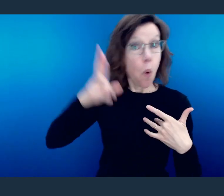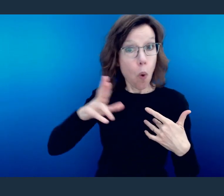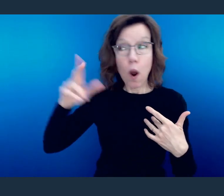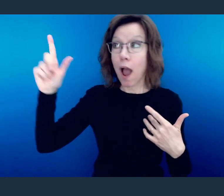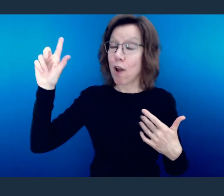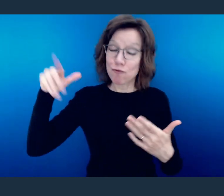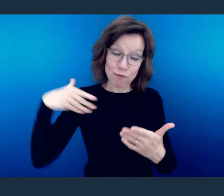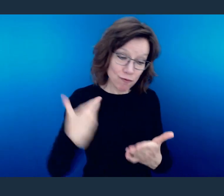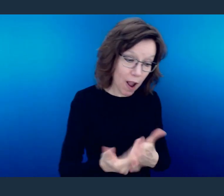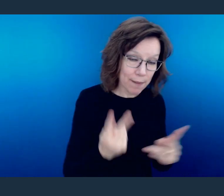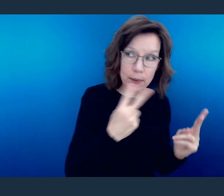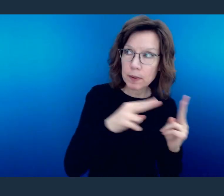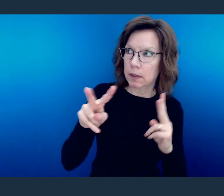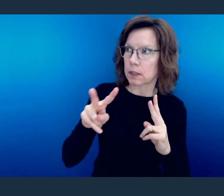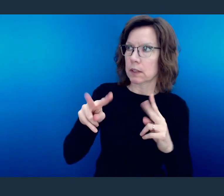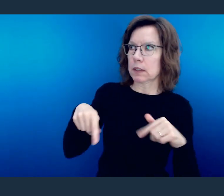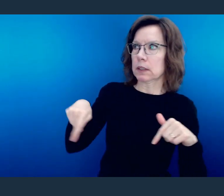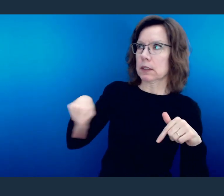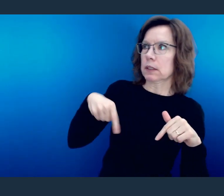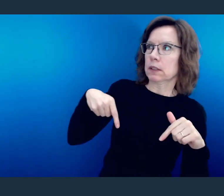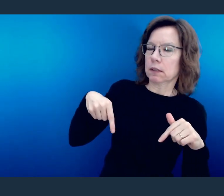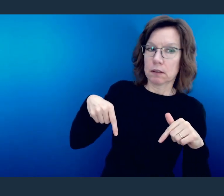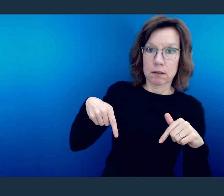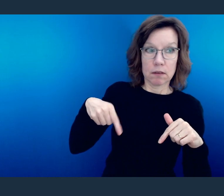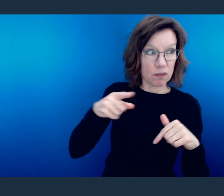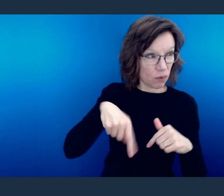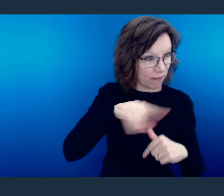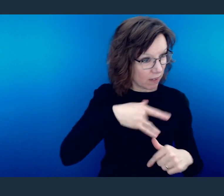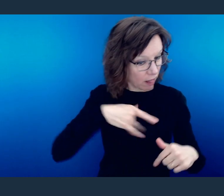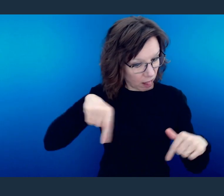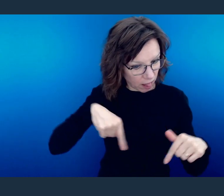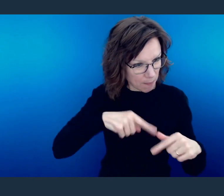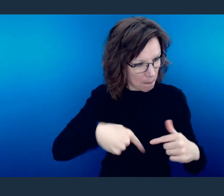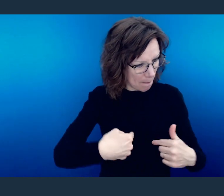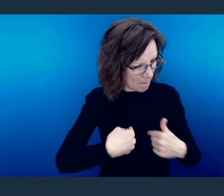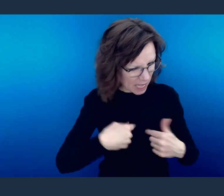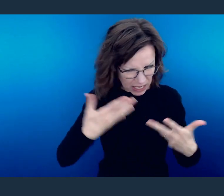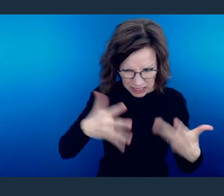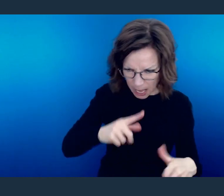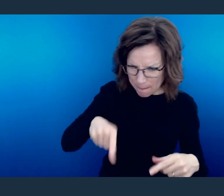And if it's anxiety, then it's time to transform your behaviors so that when people see you